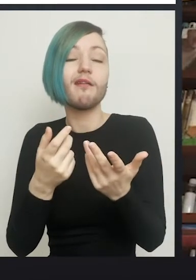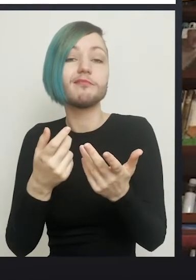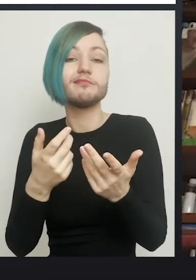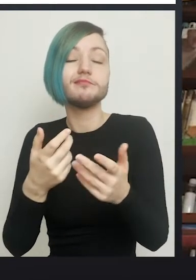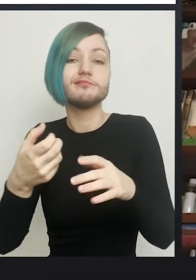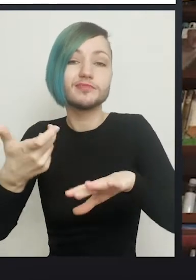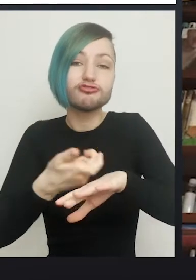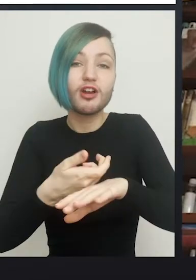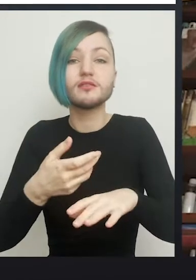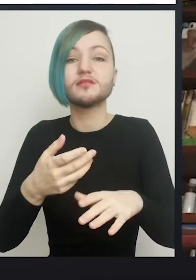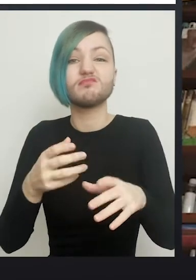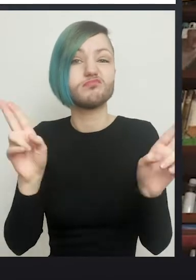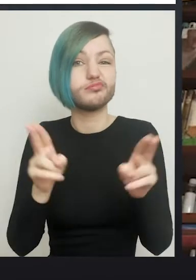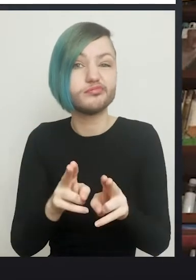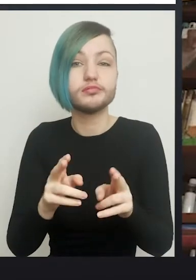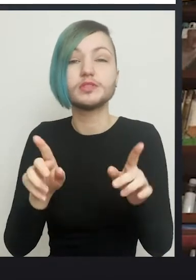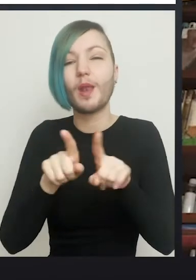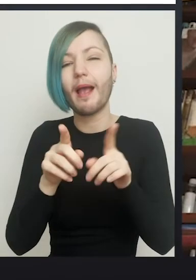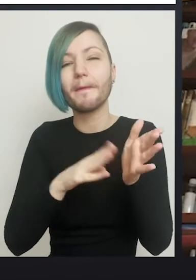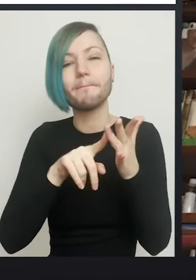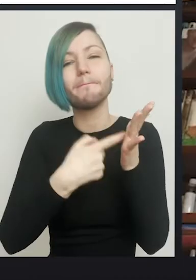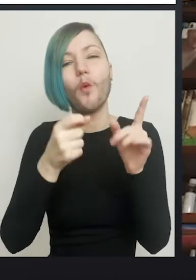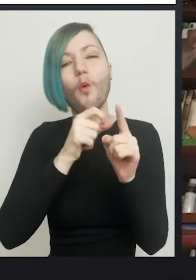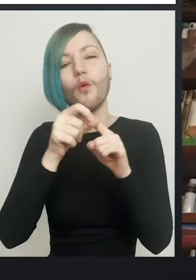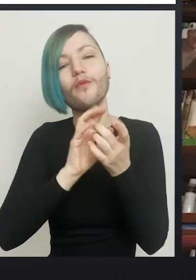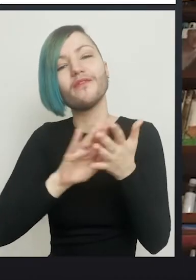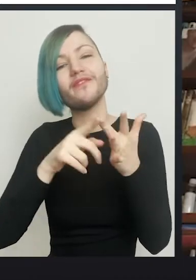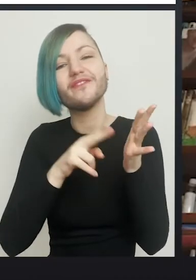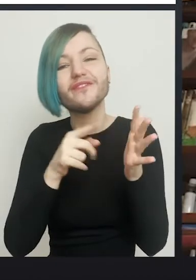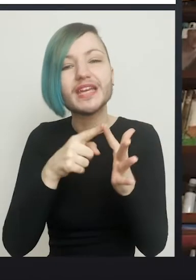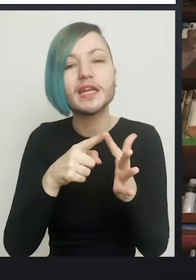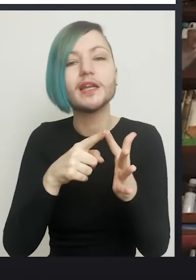need a lot of morphine-like drugs to avoid them getting pain, because